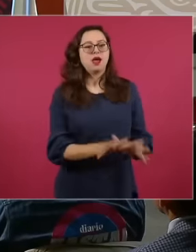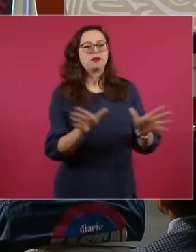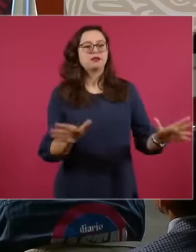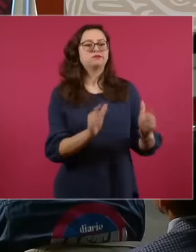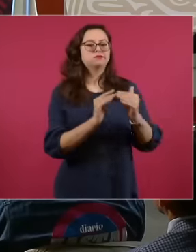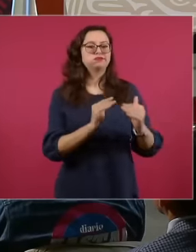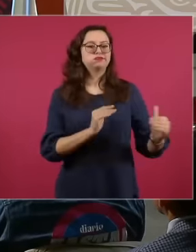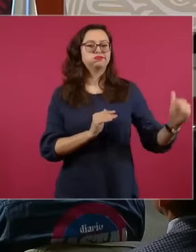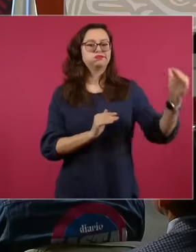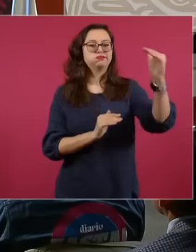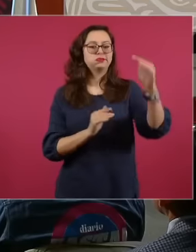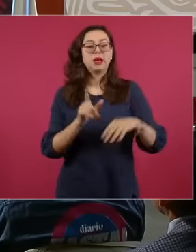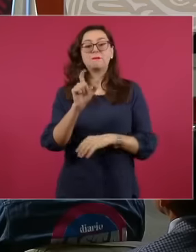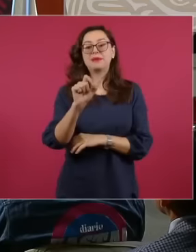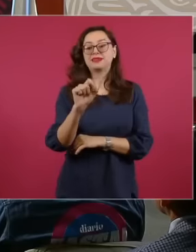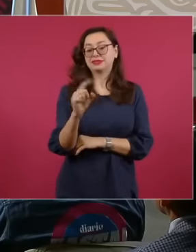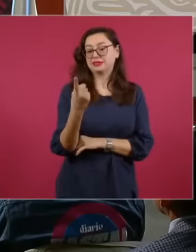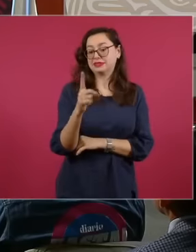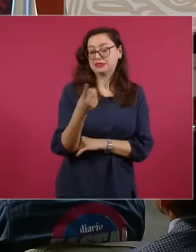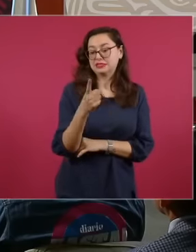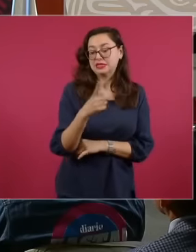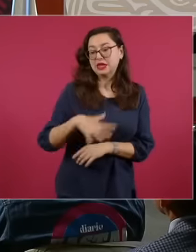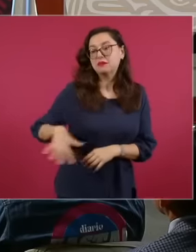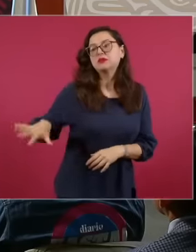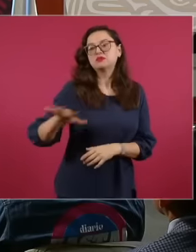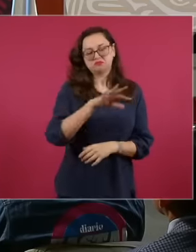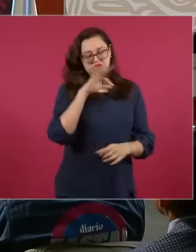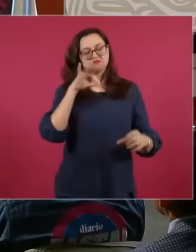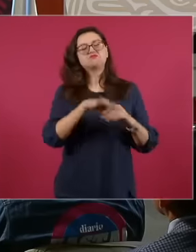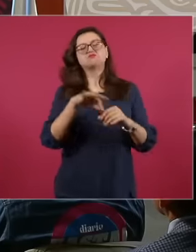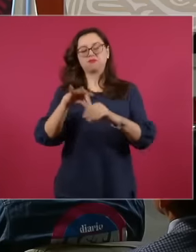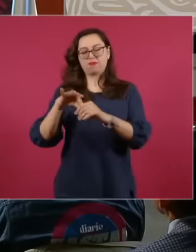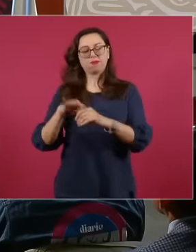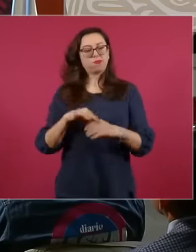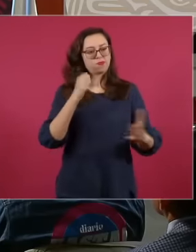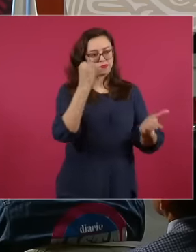the majority of the senators voted in favor of said constitutional modifications